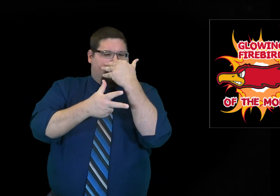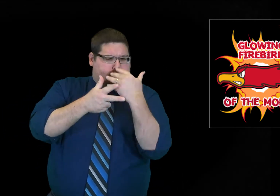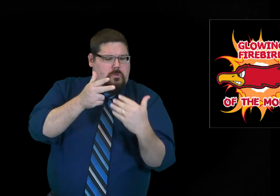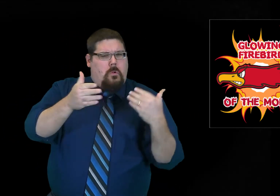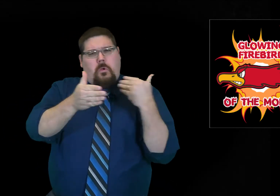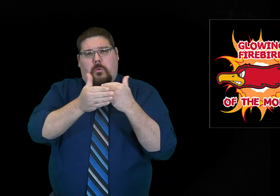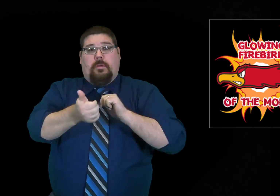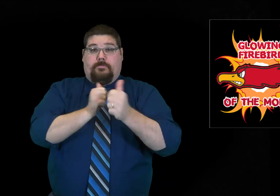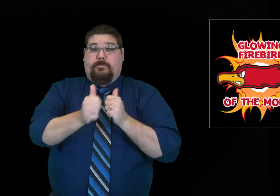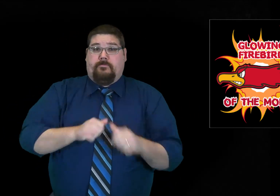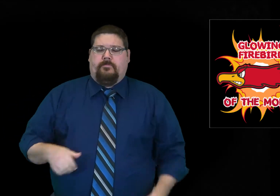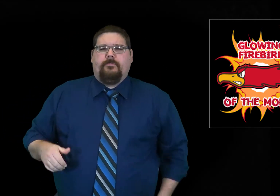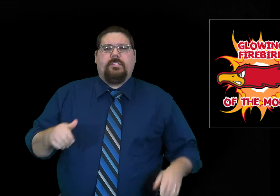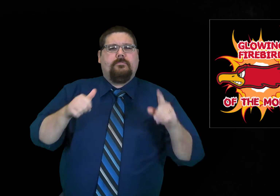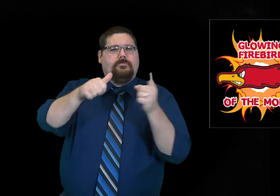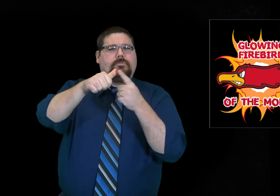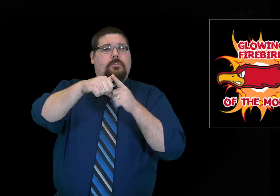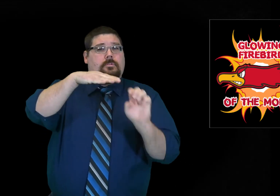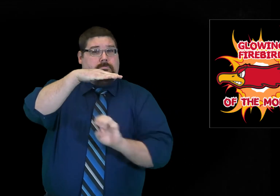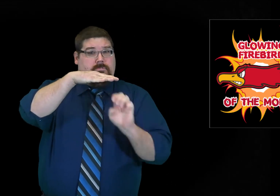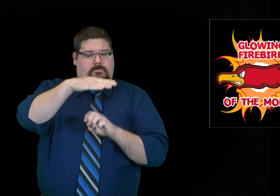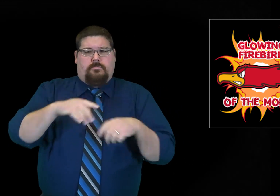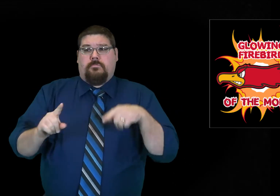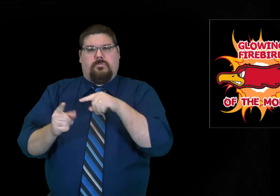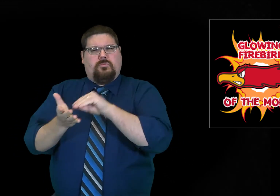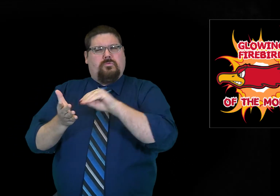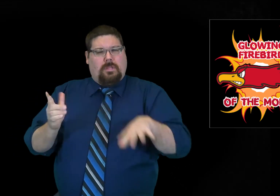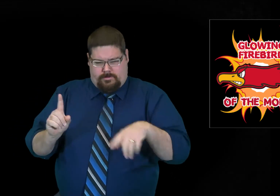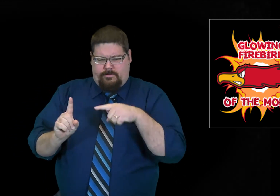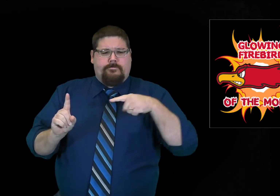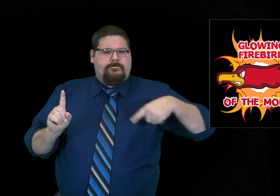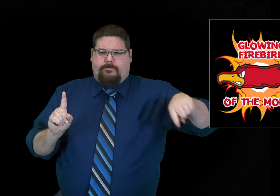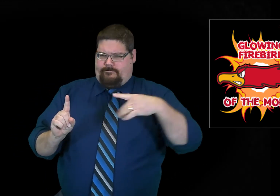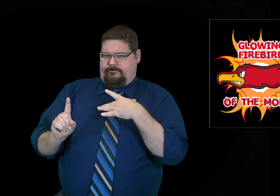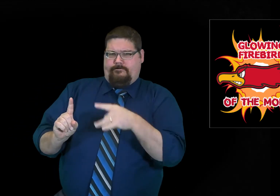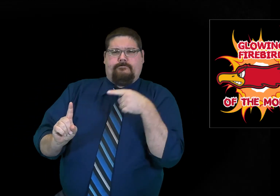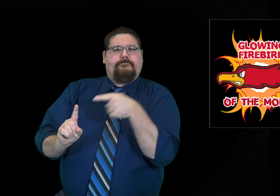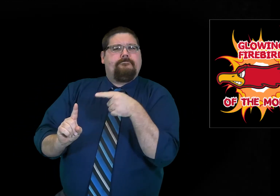It was a close competition. First, for elementary - this is a student who everyone likes.